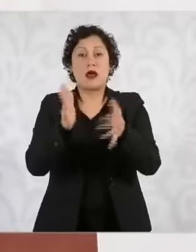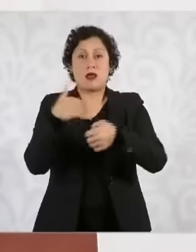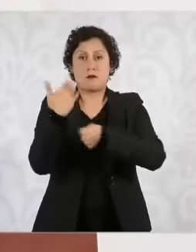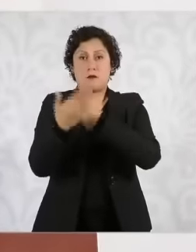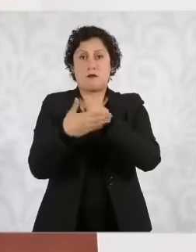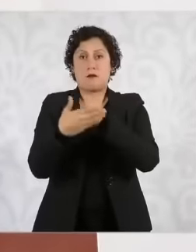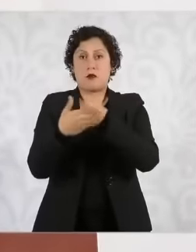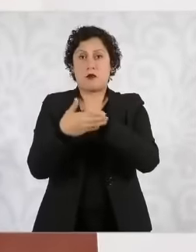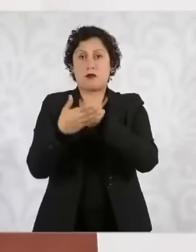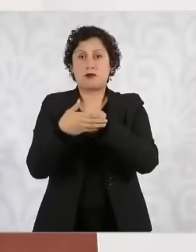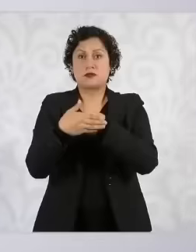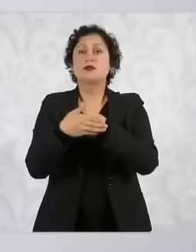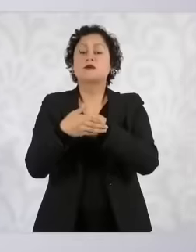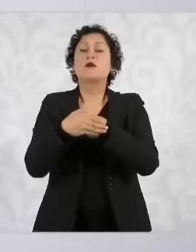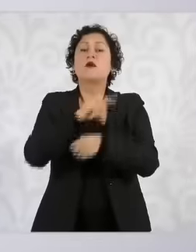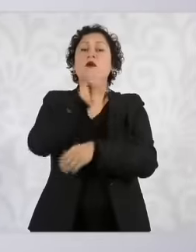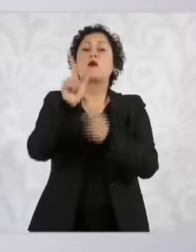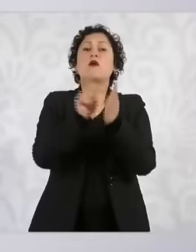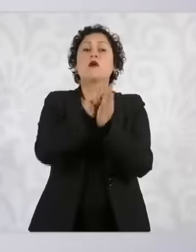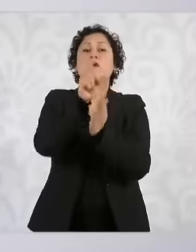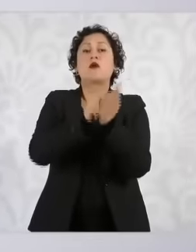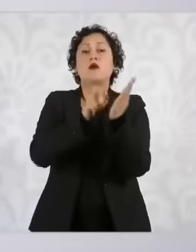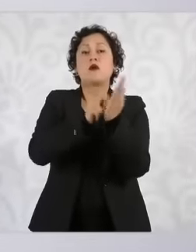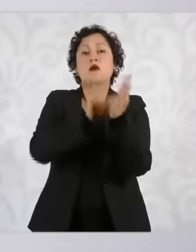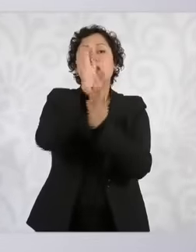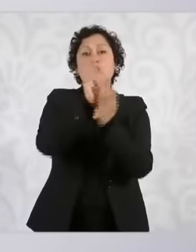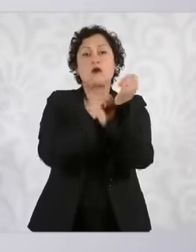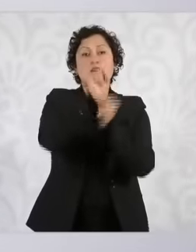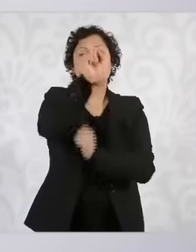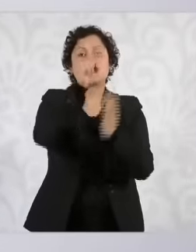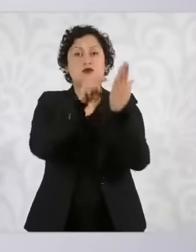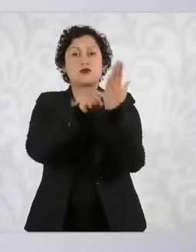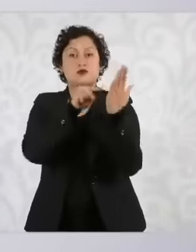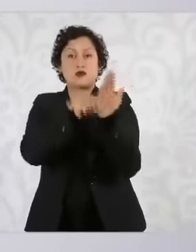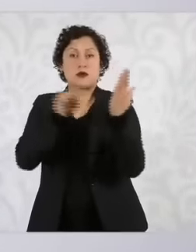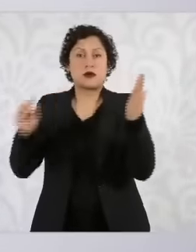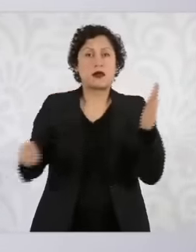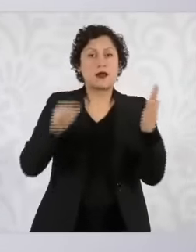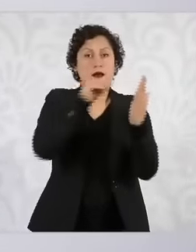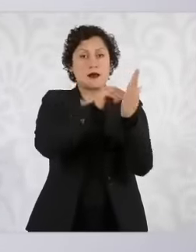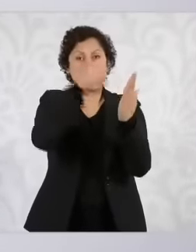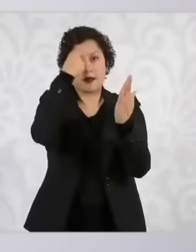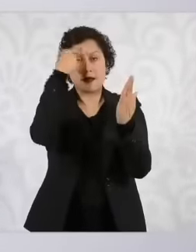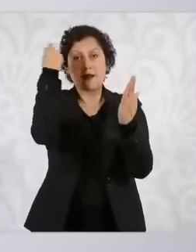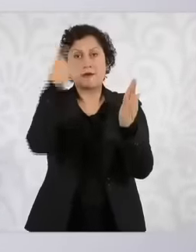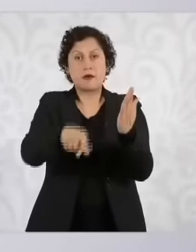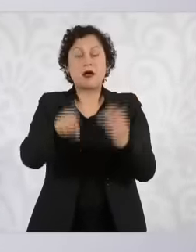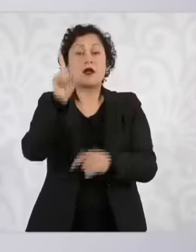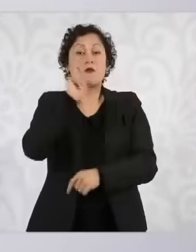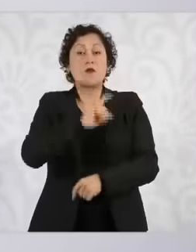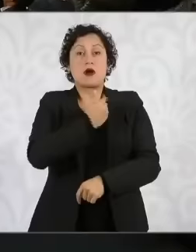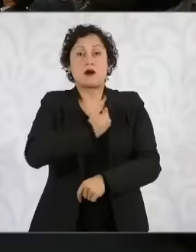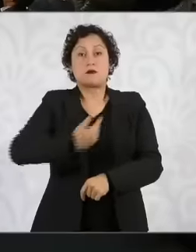constitutional reform is about to be approved so that now no one earns more than the President of the Republic and about